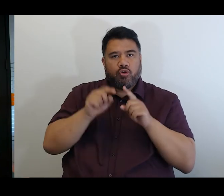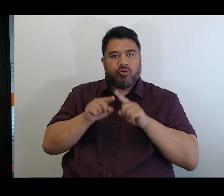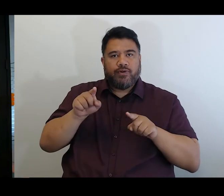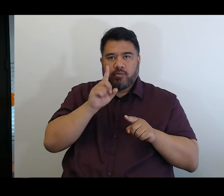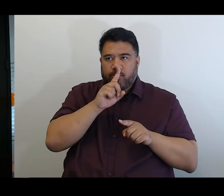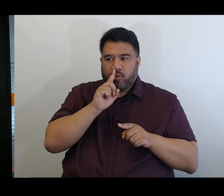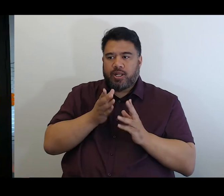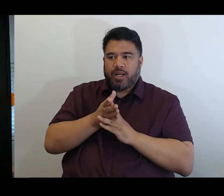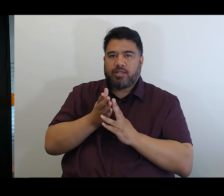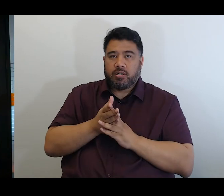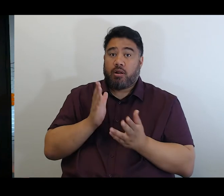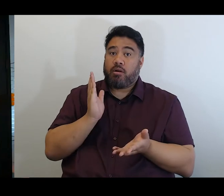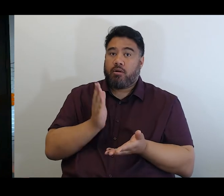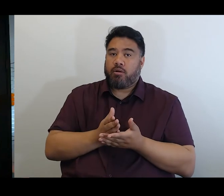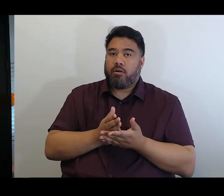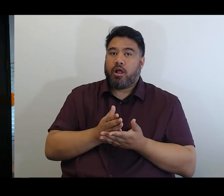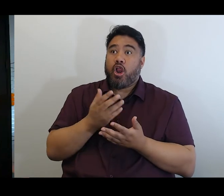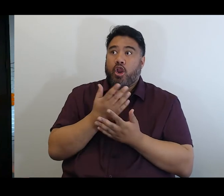of in this role so thank you for raising it.